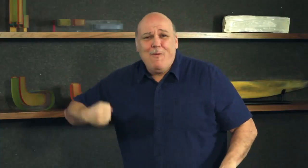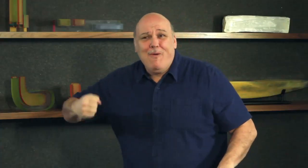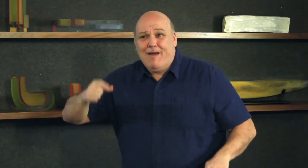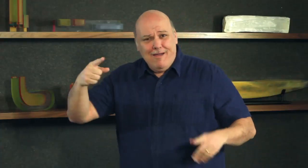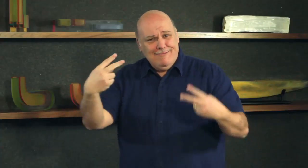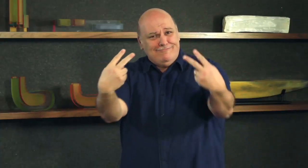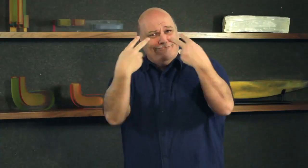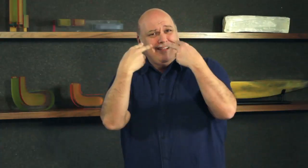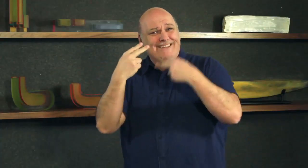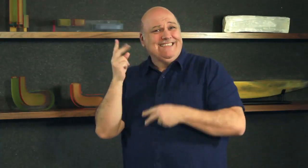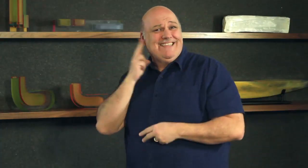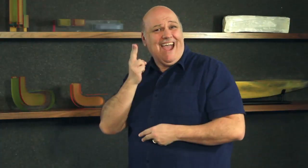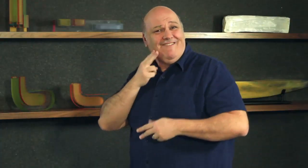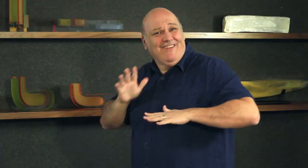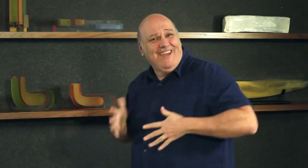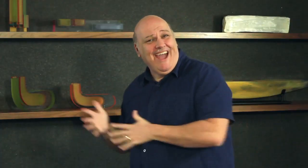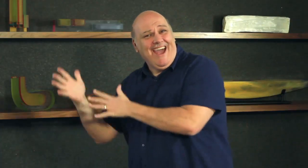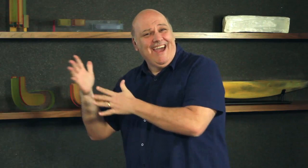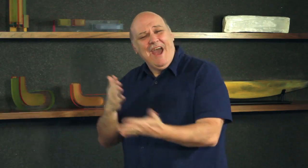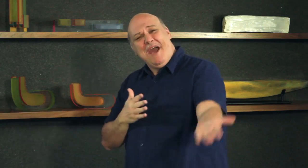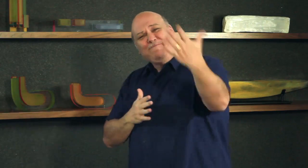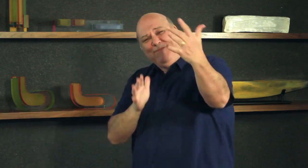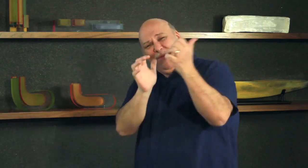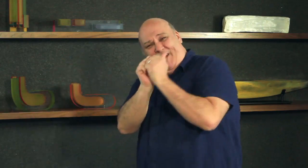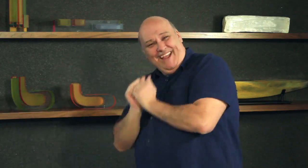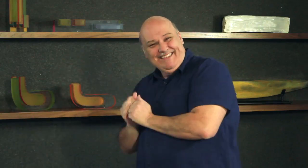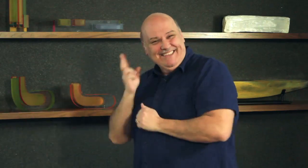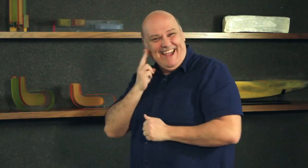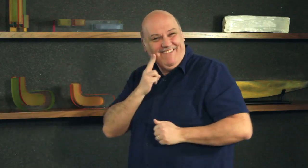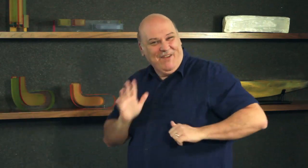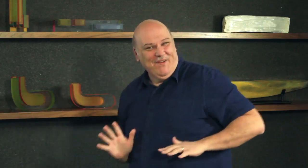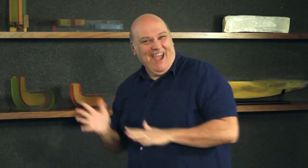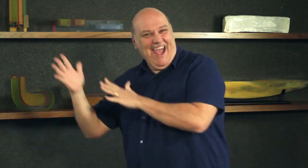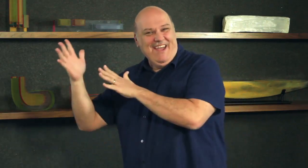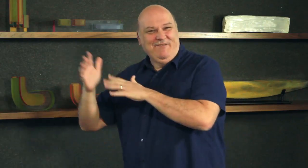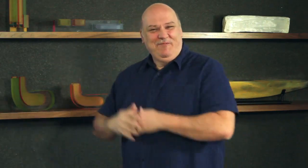both young and older viewers… sit back and enjoy.